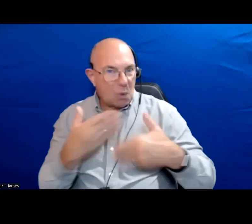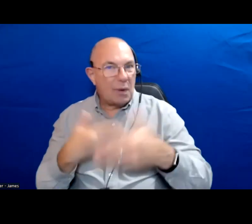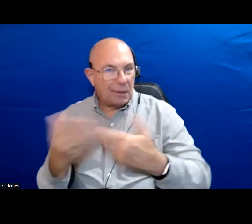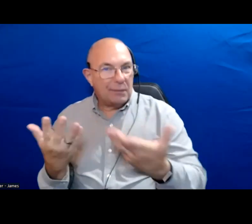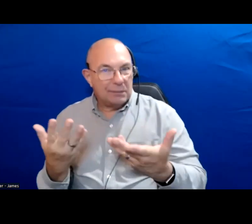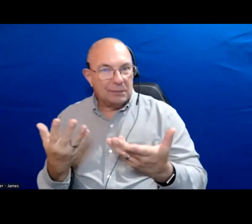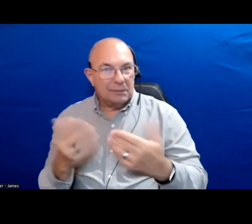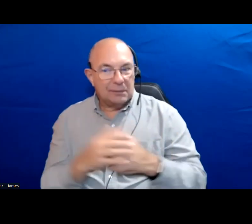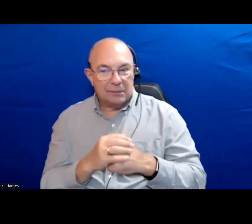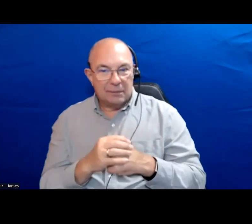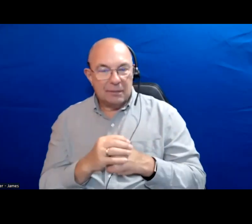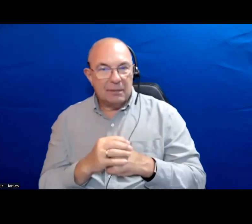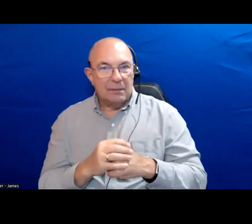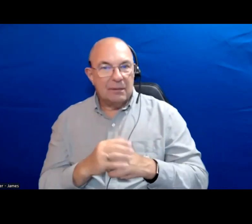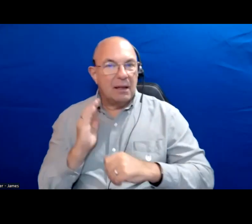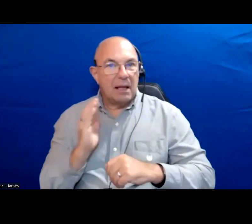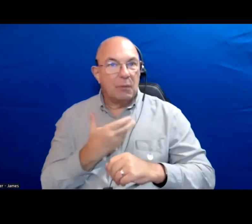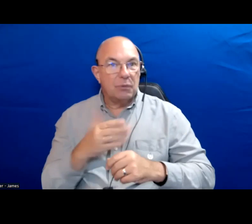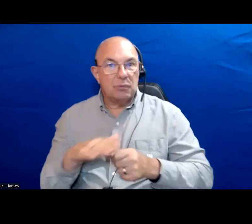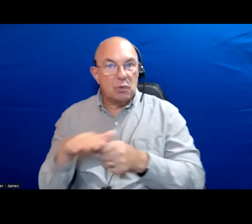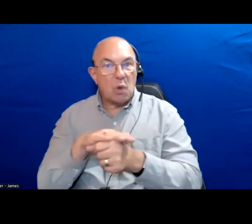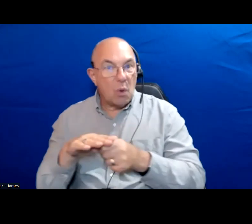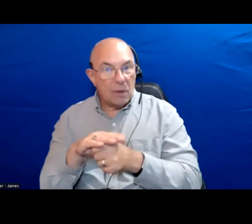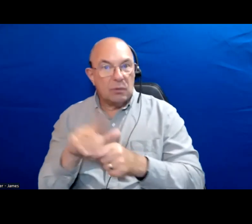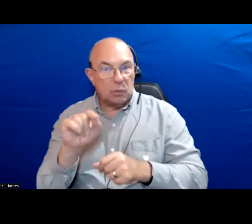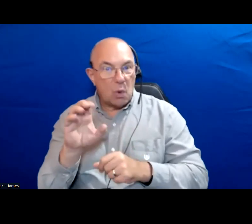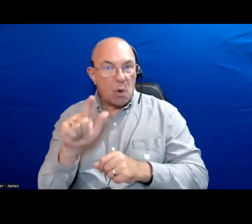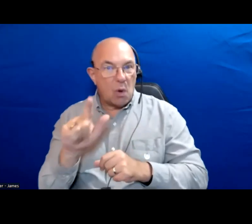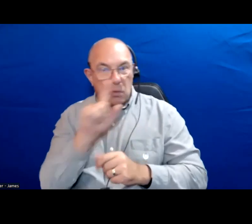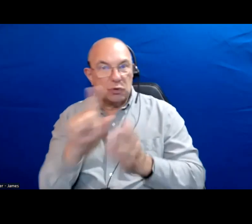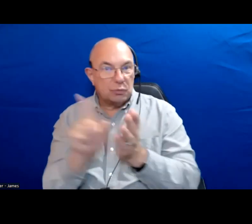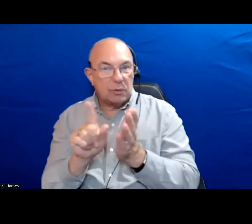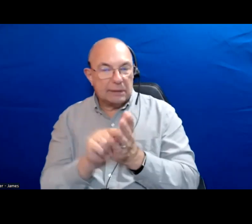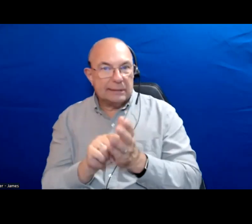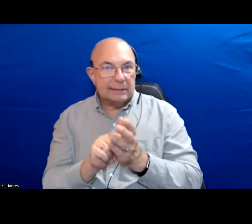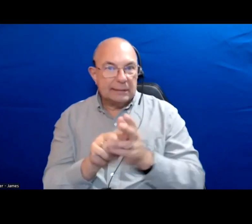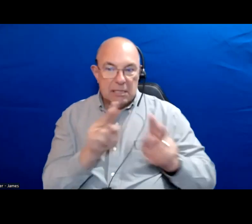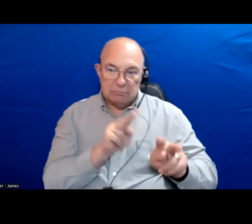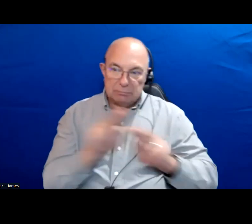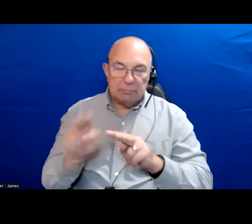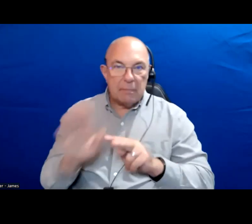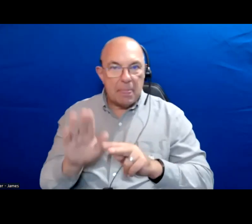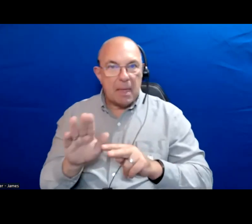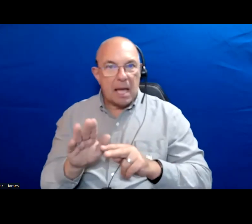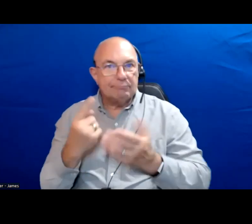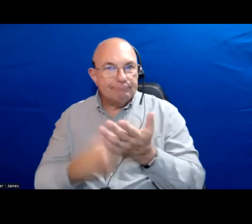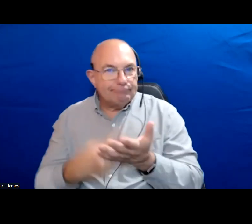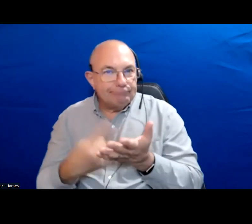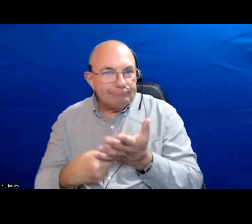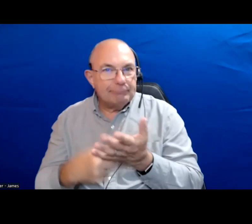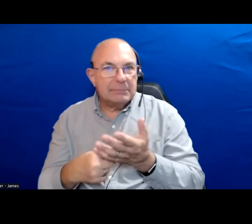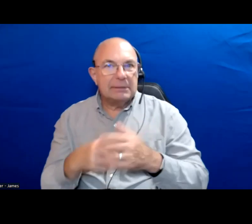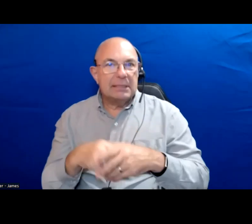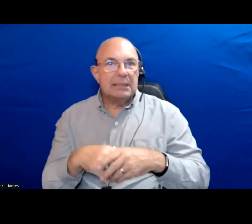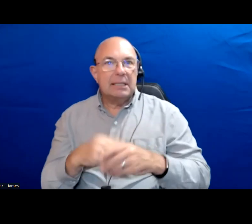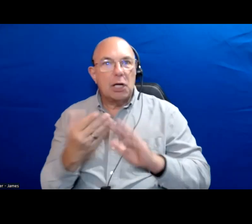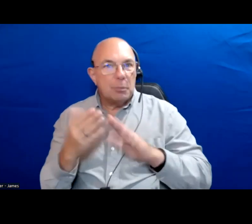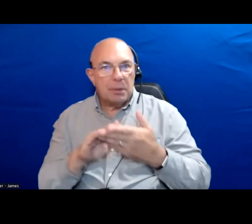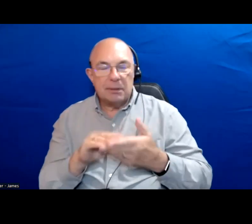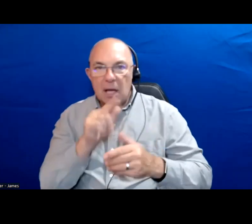So, the local was regarded for its pandemic coverage and our coverage is going to be someone